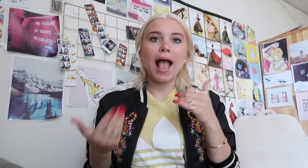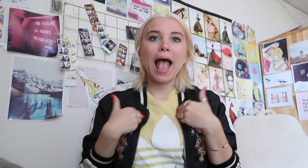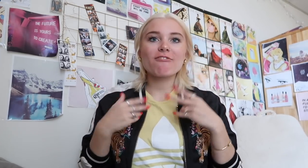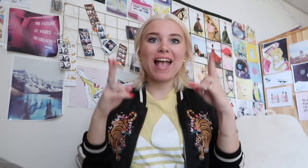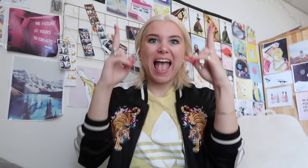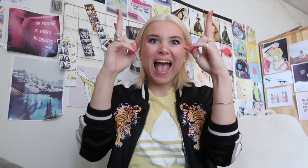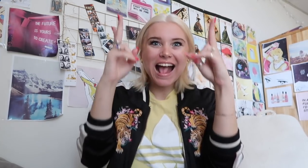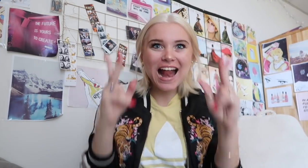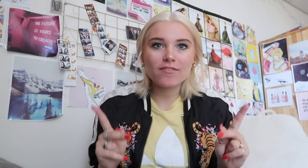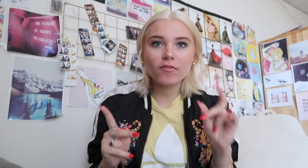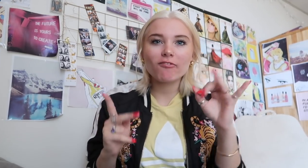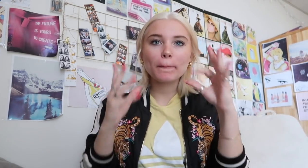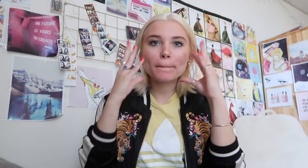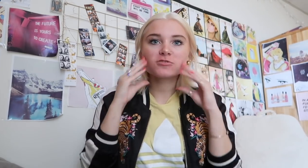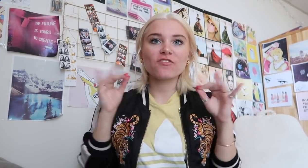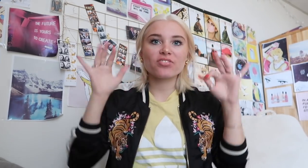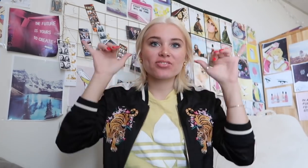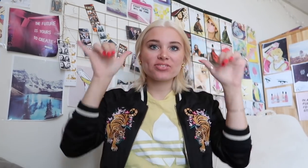I'm like I have both experiences